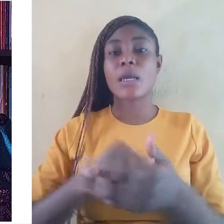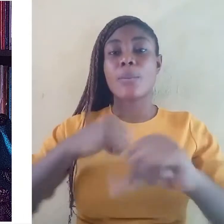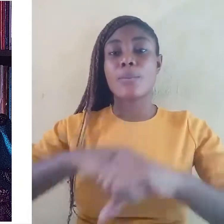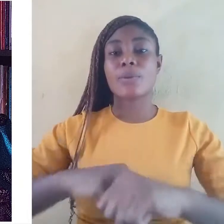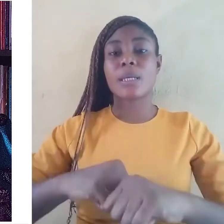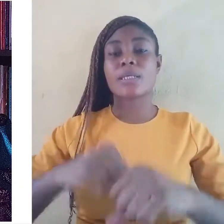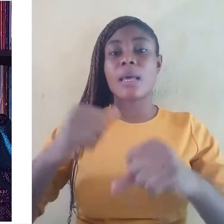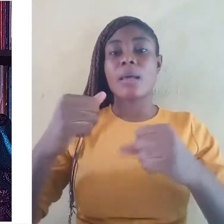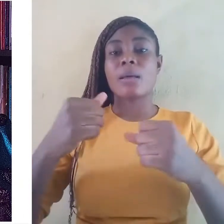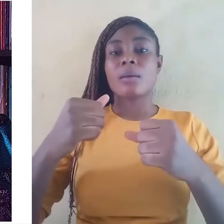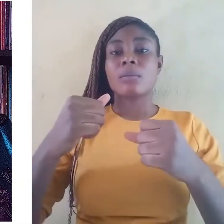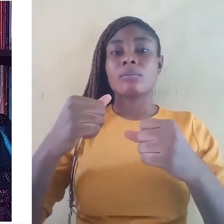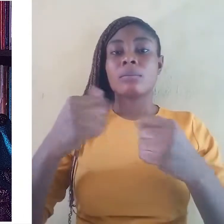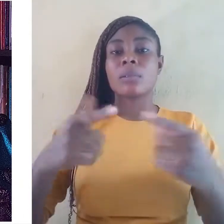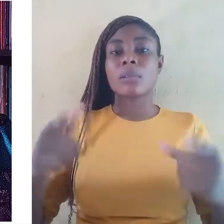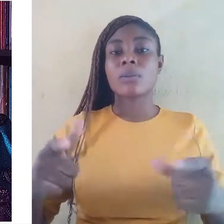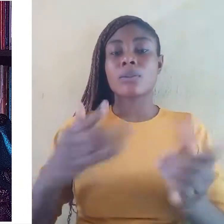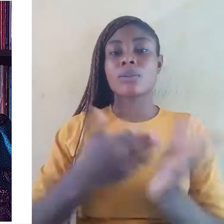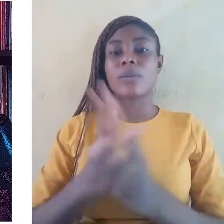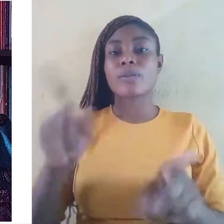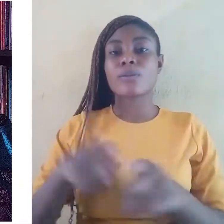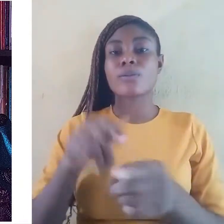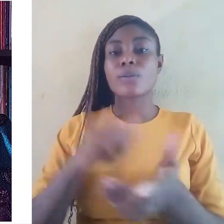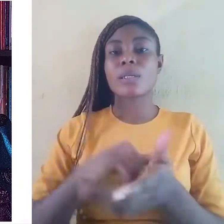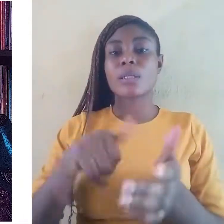no disruptions that can lead to language loss.